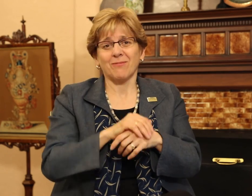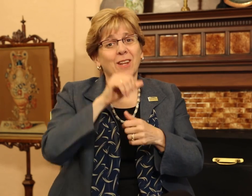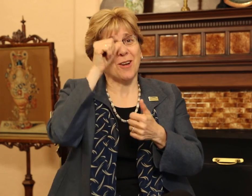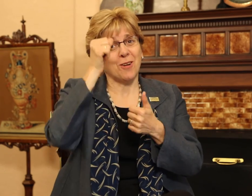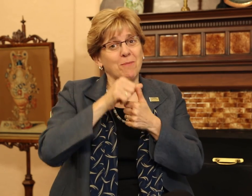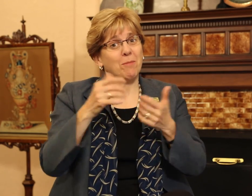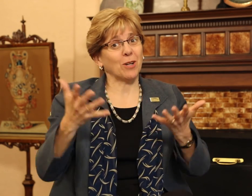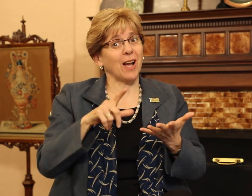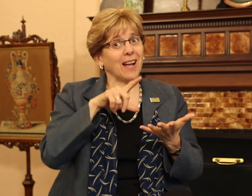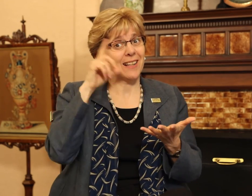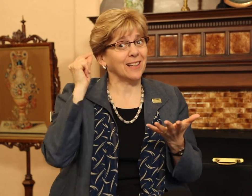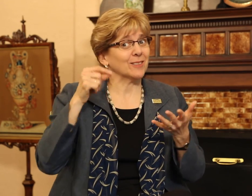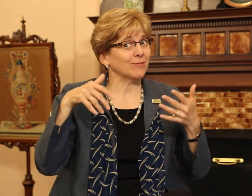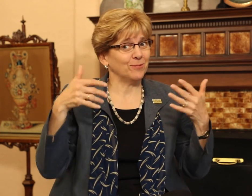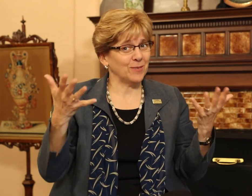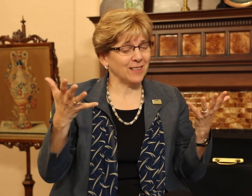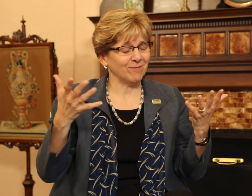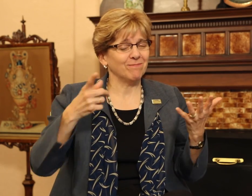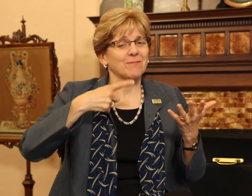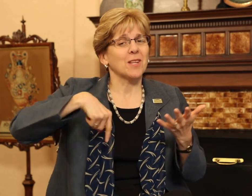Remember, here at Gallaudet,